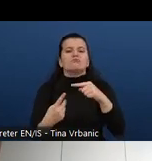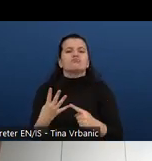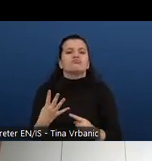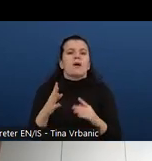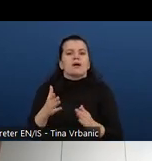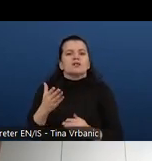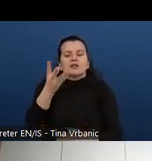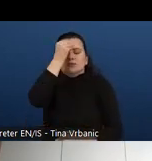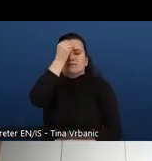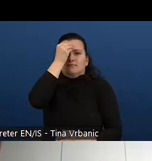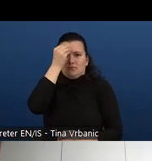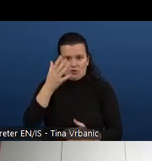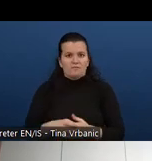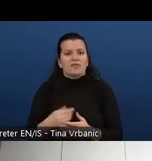Finally we use competencies.